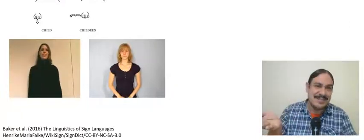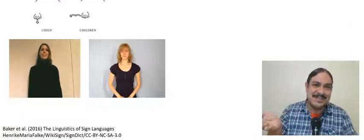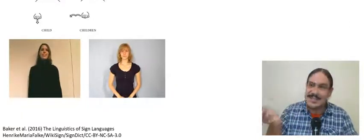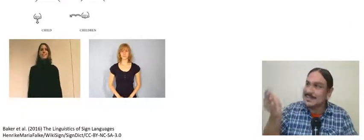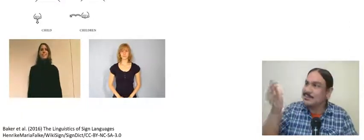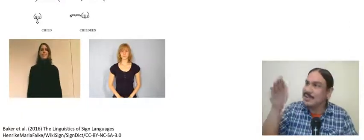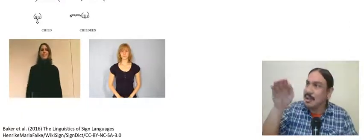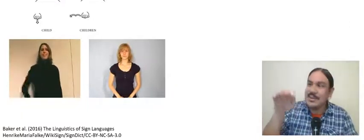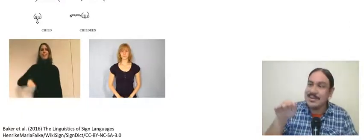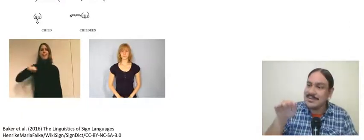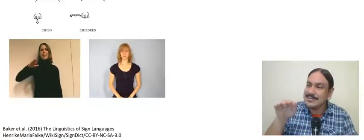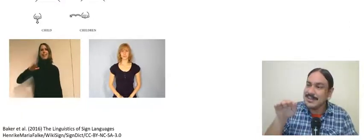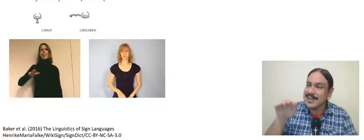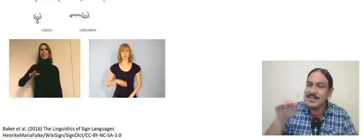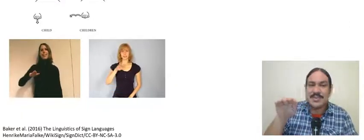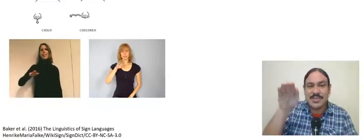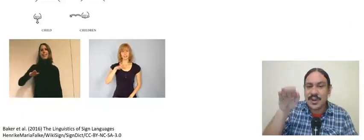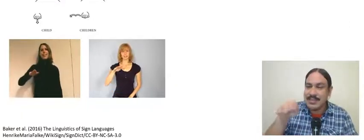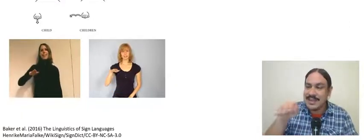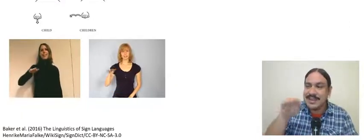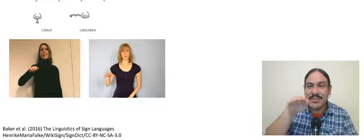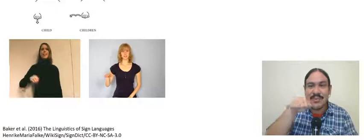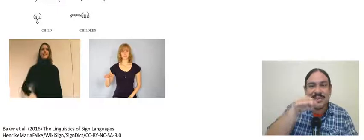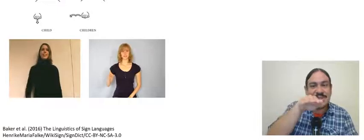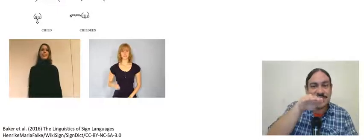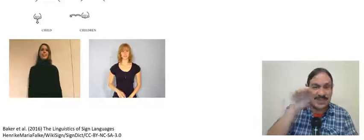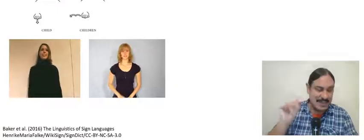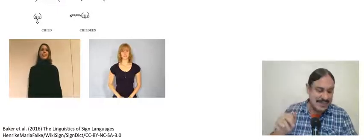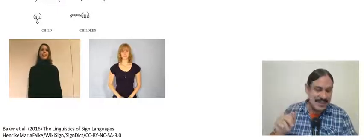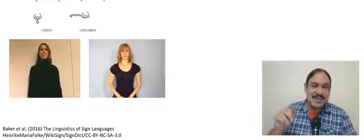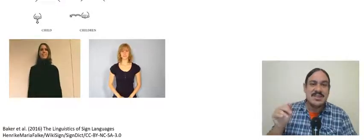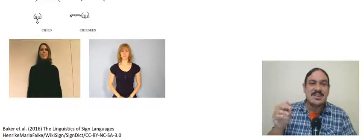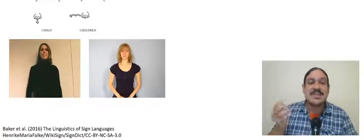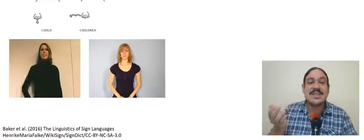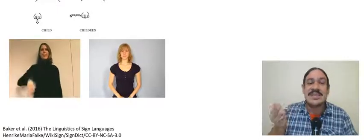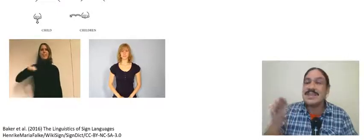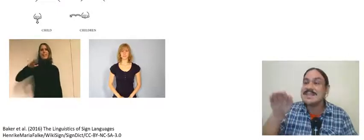little bit of it some of the drop and then continue on to the motion